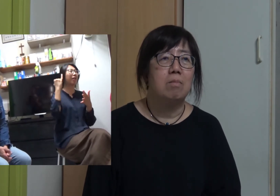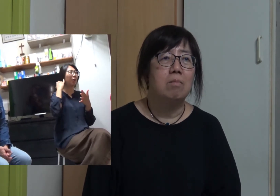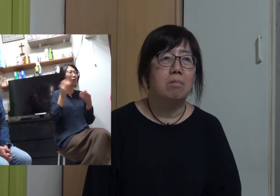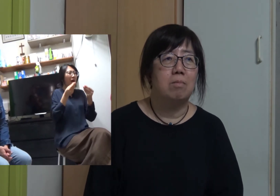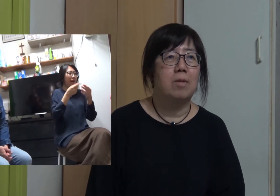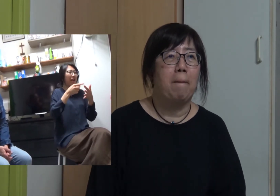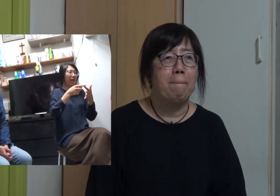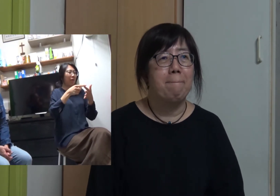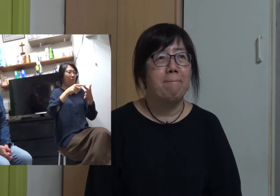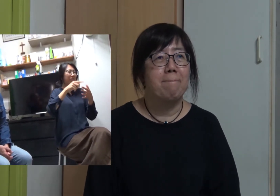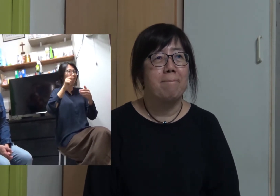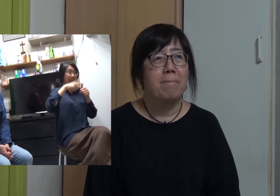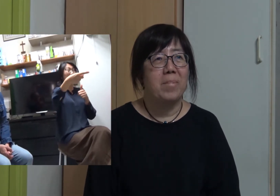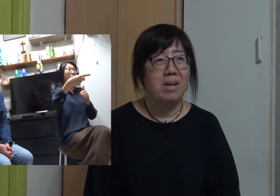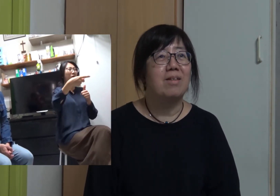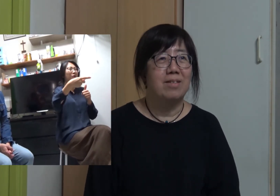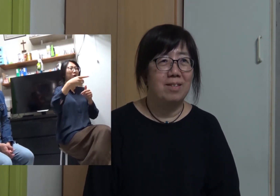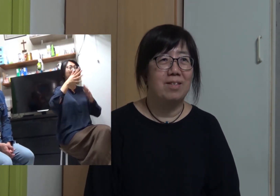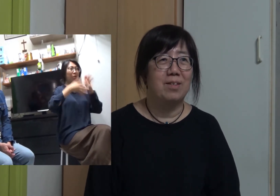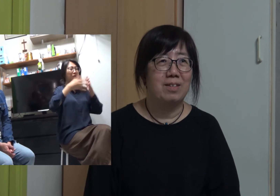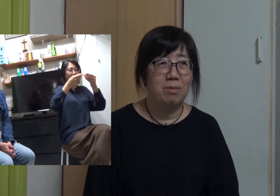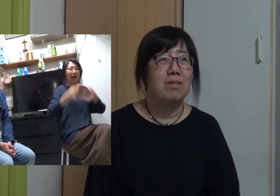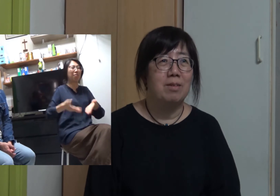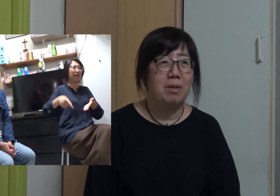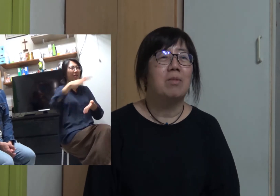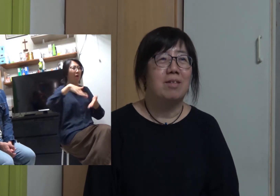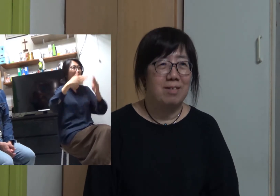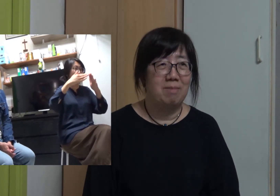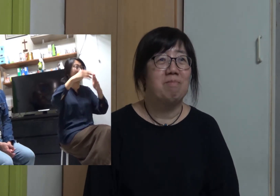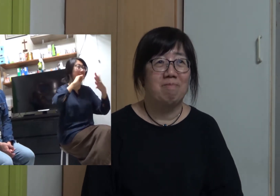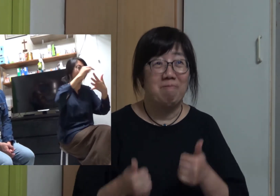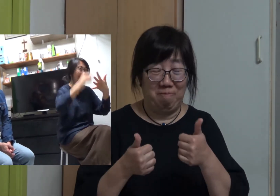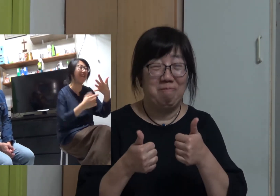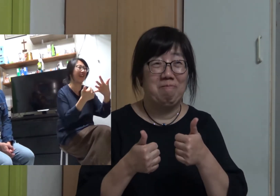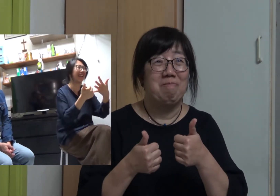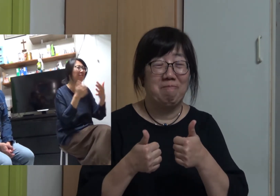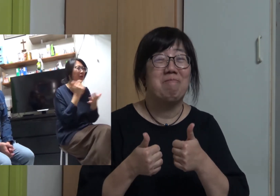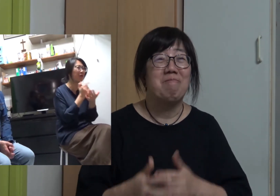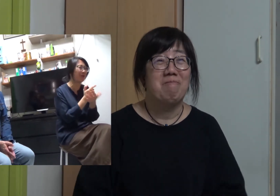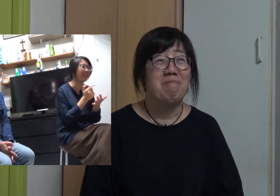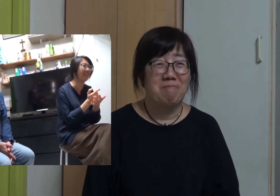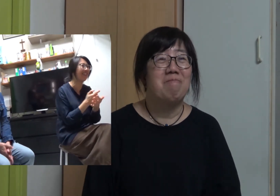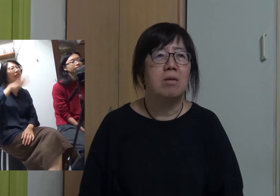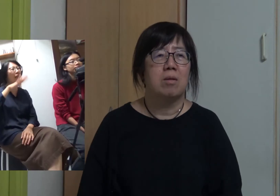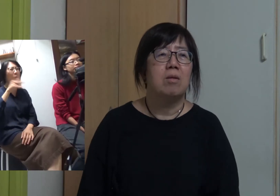But she was the one who introduced sign language to the family. That's important. Yuet Sheung: Yes